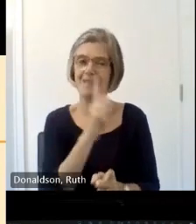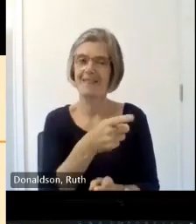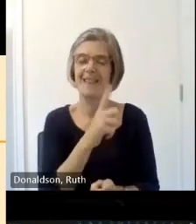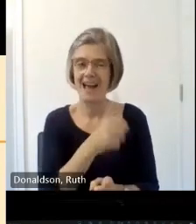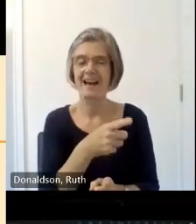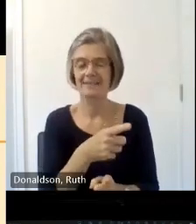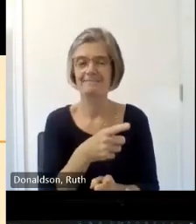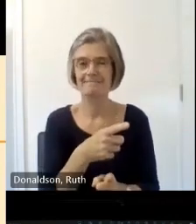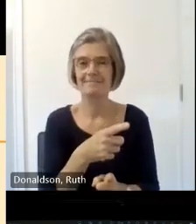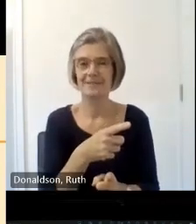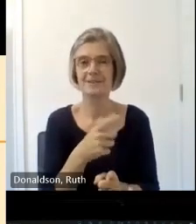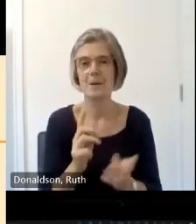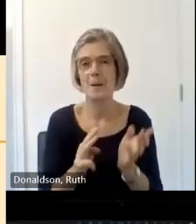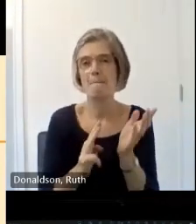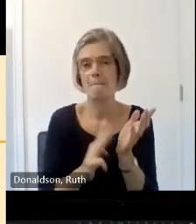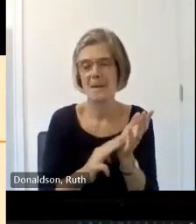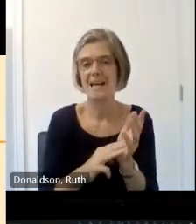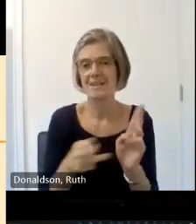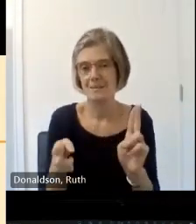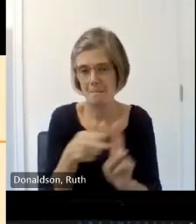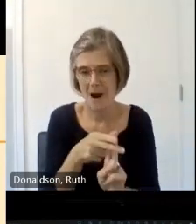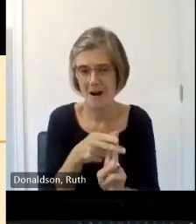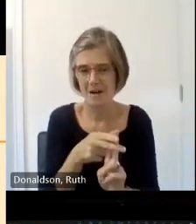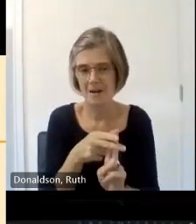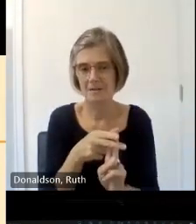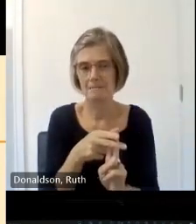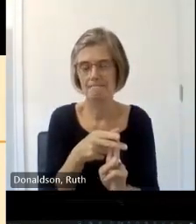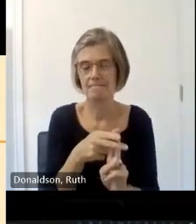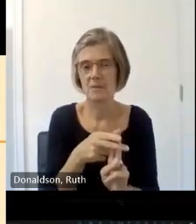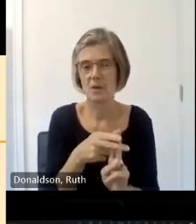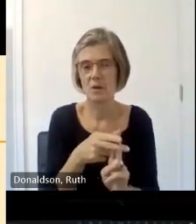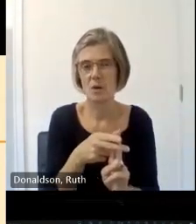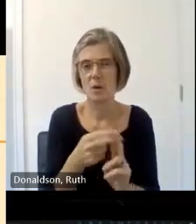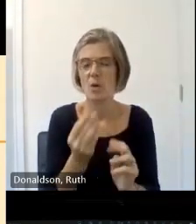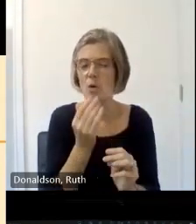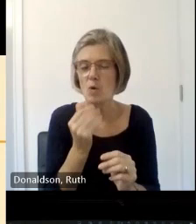marks were used for quality control and also to monitor production rates and payment to give you